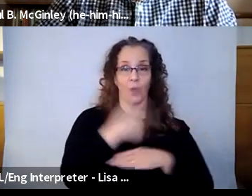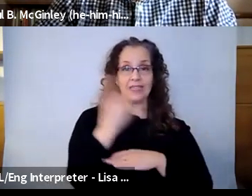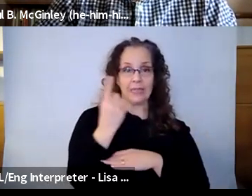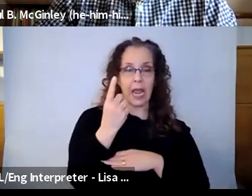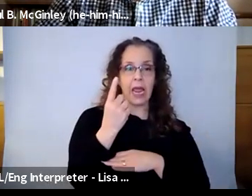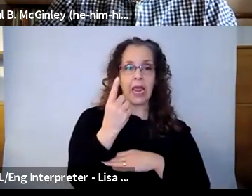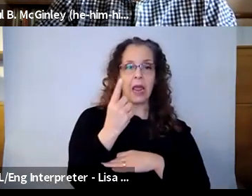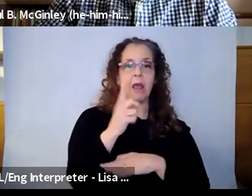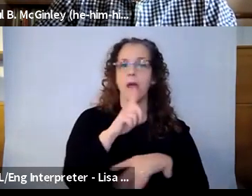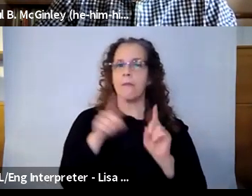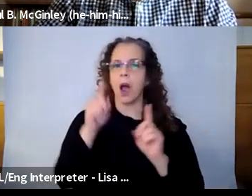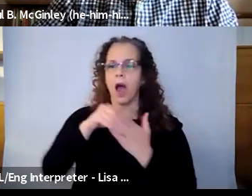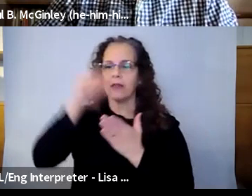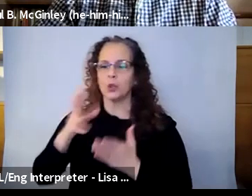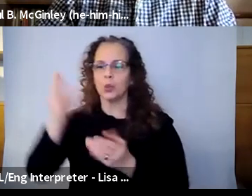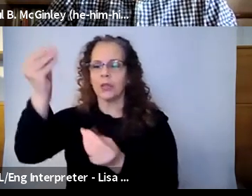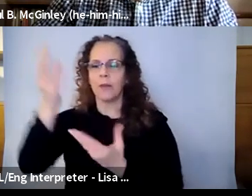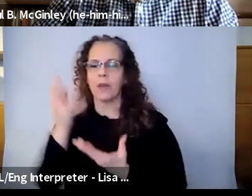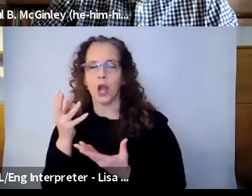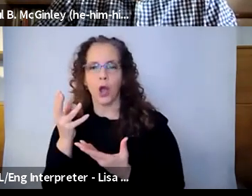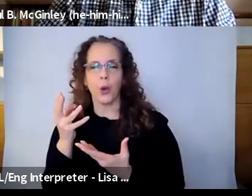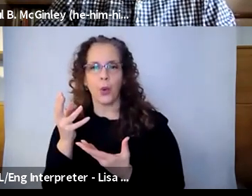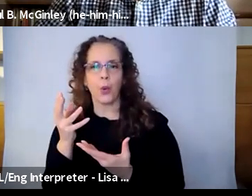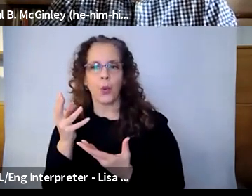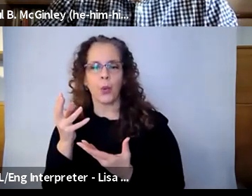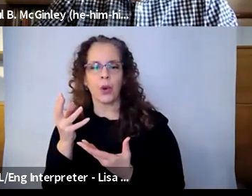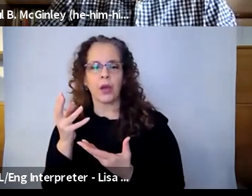do, then we add that something else in, because it's their